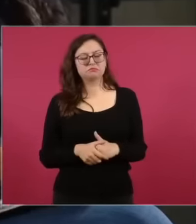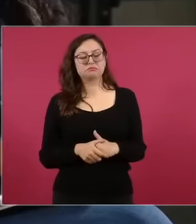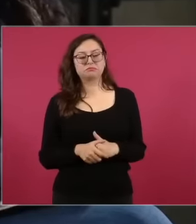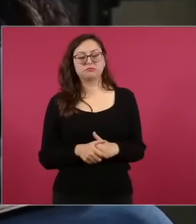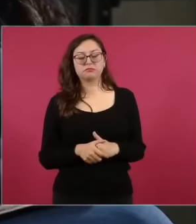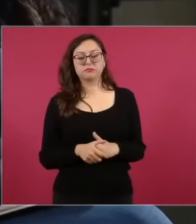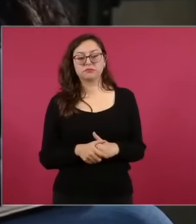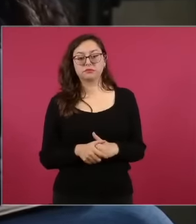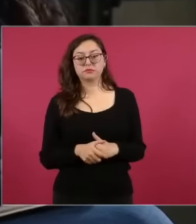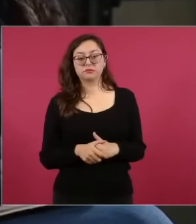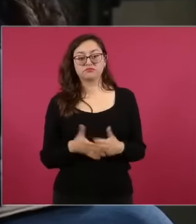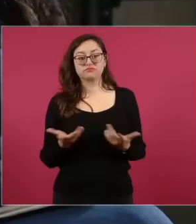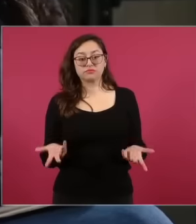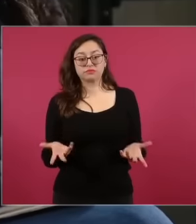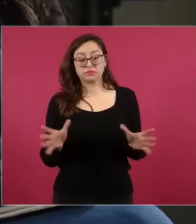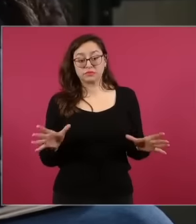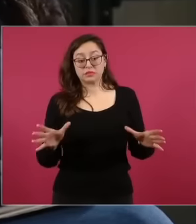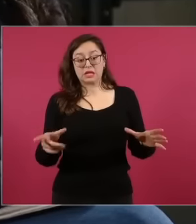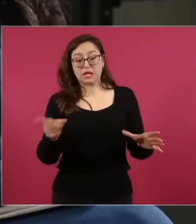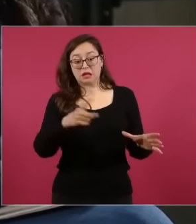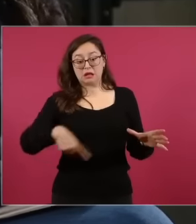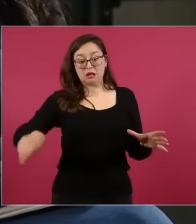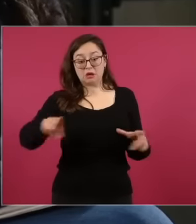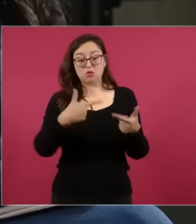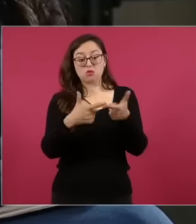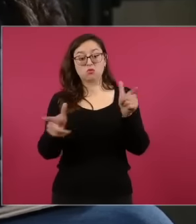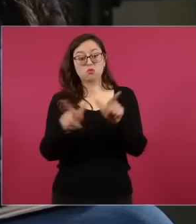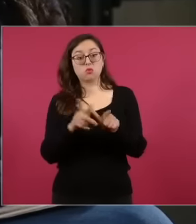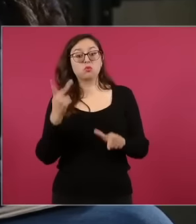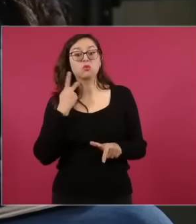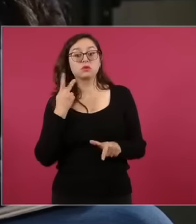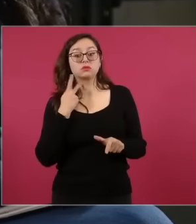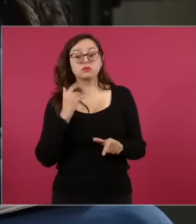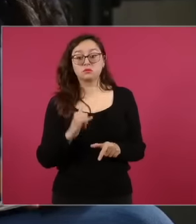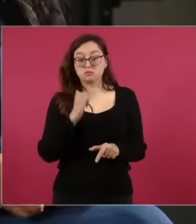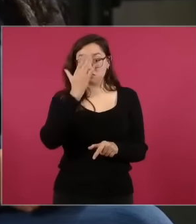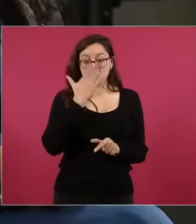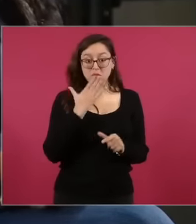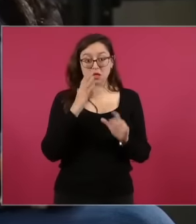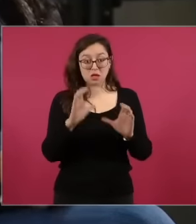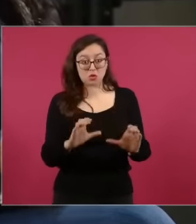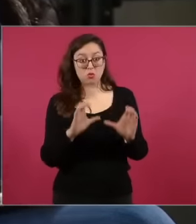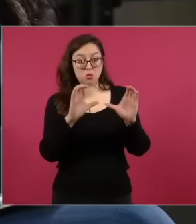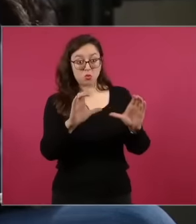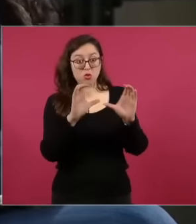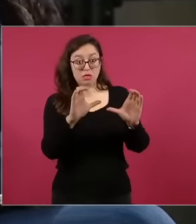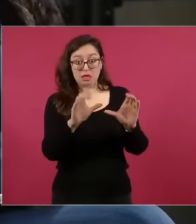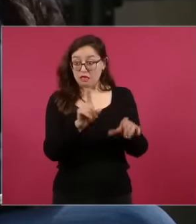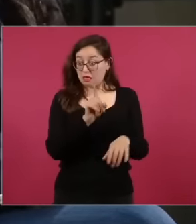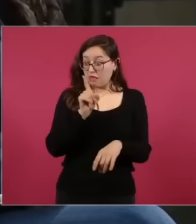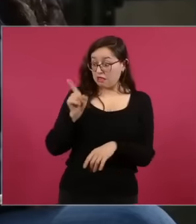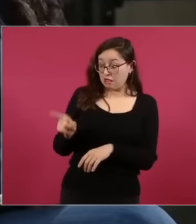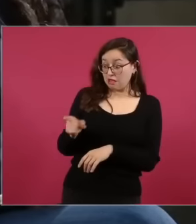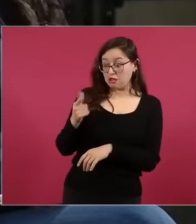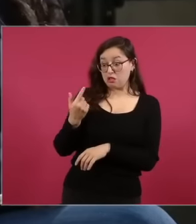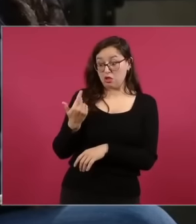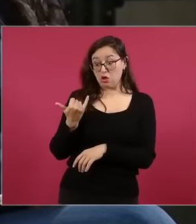that you should take care of the movement because Miguel Ángel Junes Linares was a character